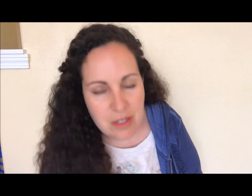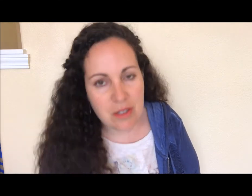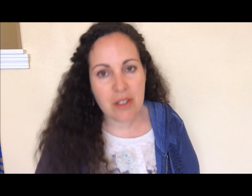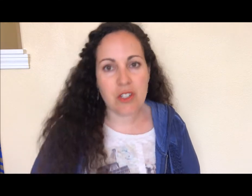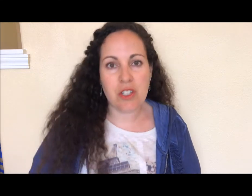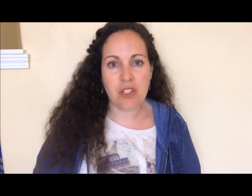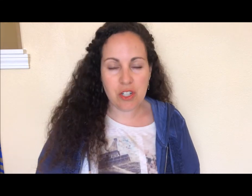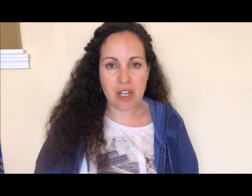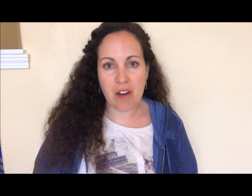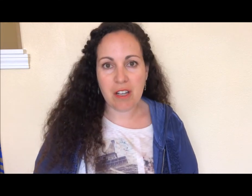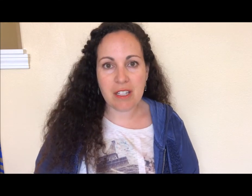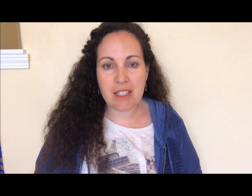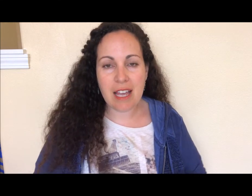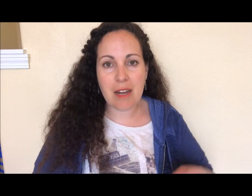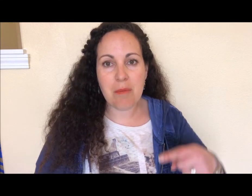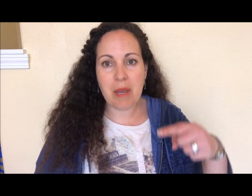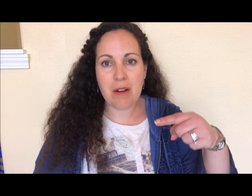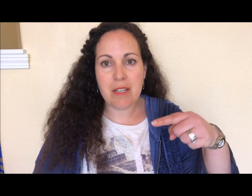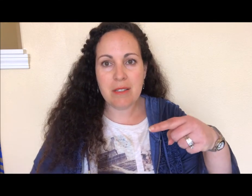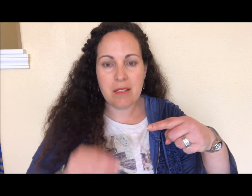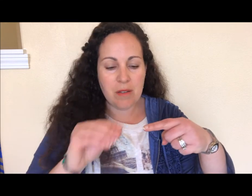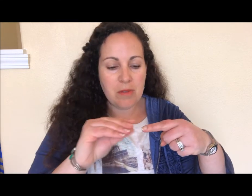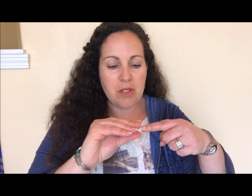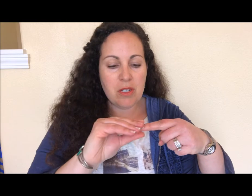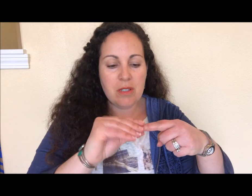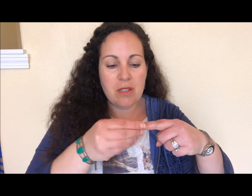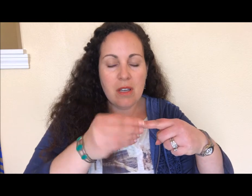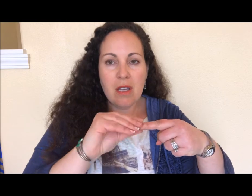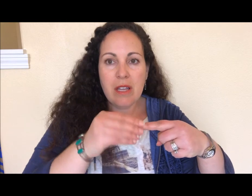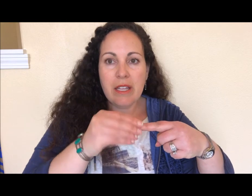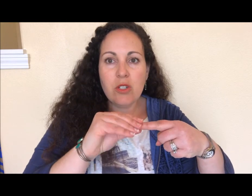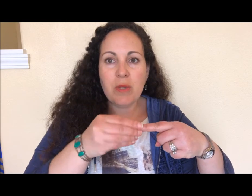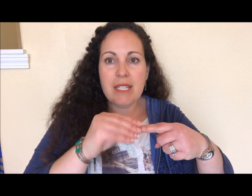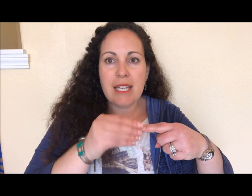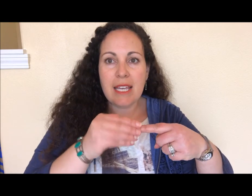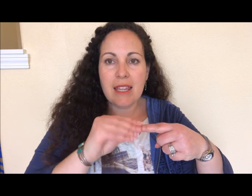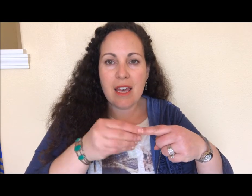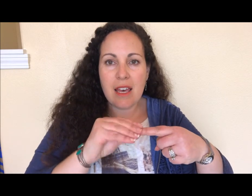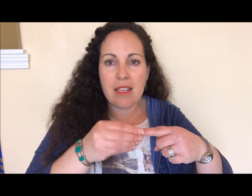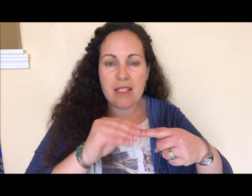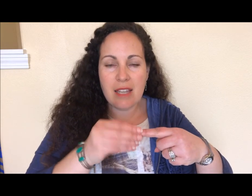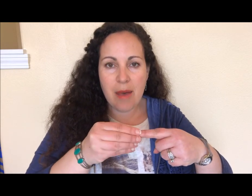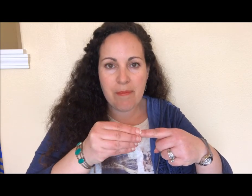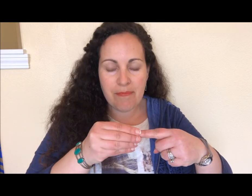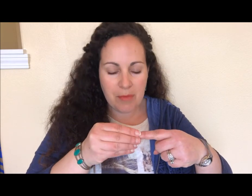you can just generically sign berries which is like twisting the stem on the